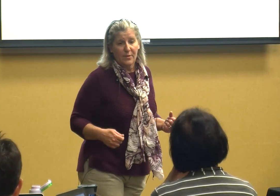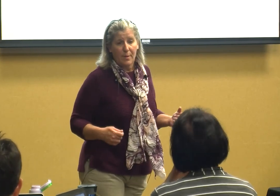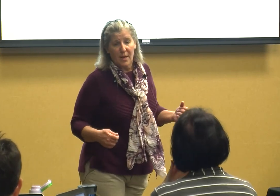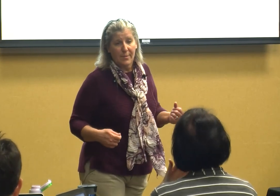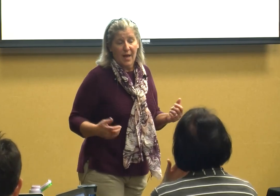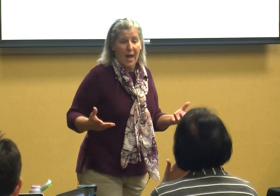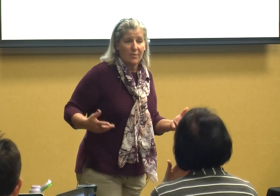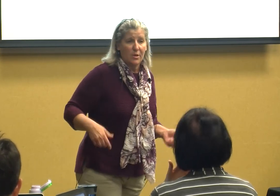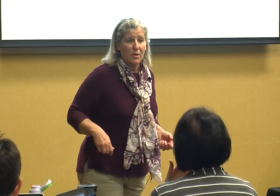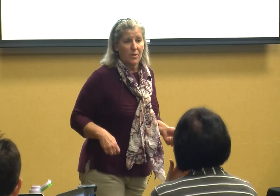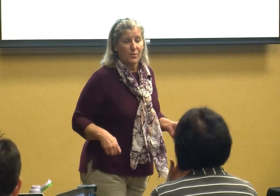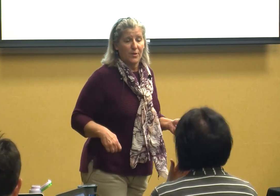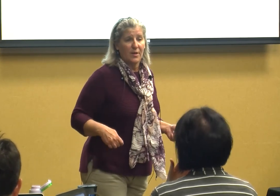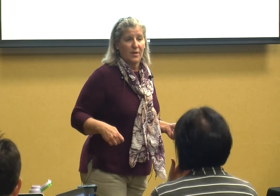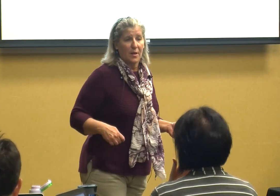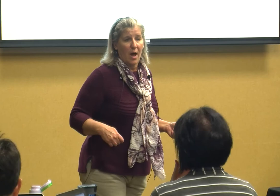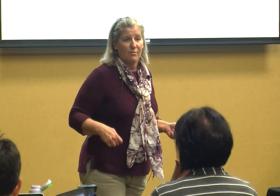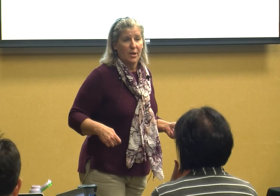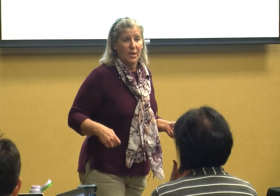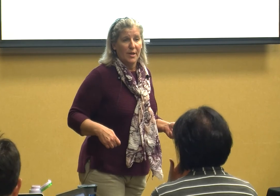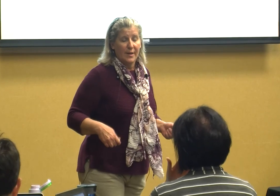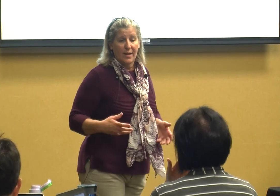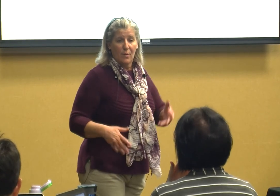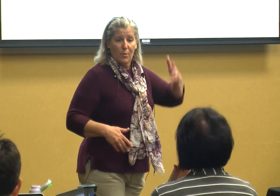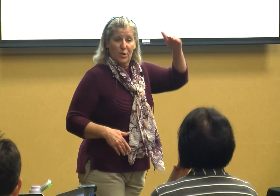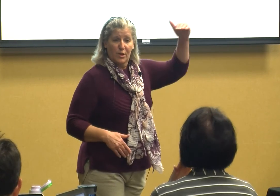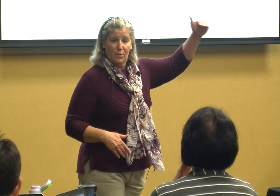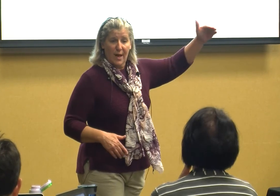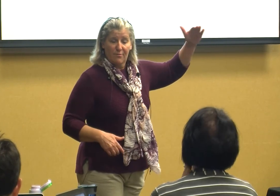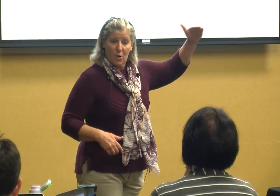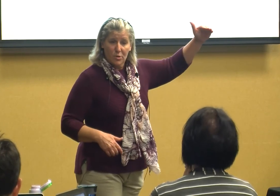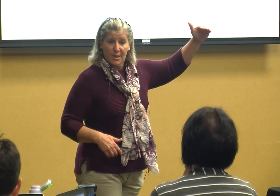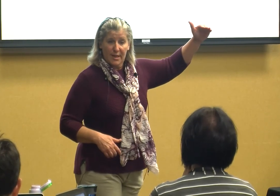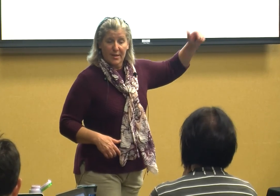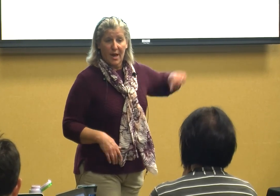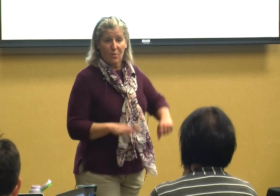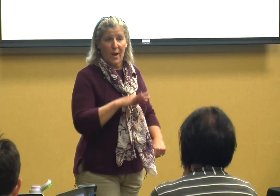sometimes I have to do those things in life now do I want to do that first and get it out of the way